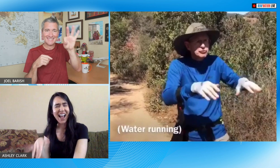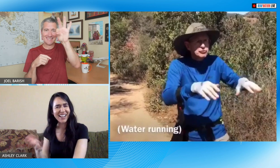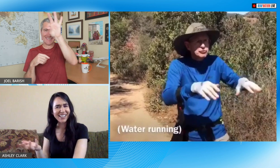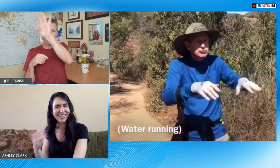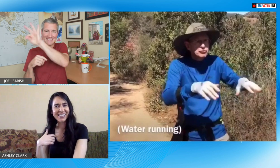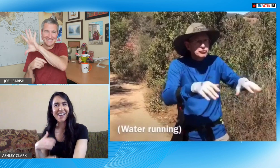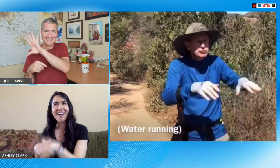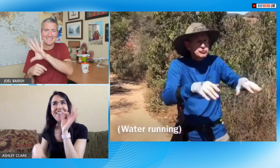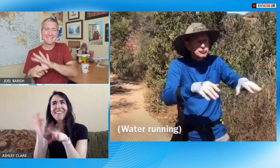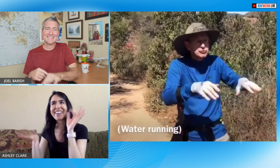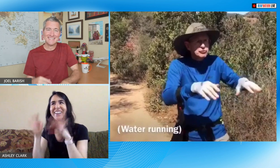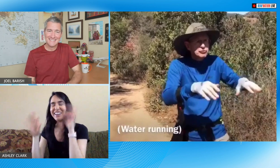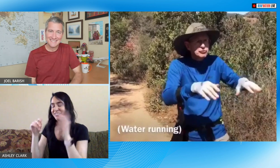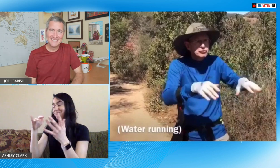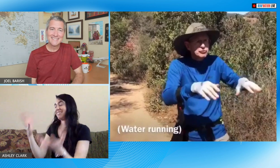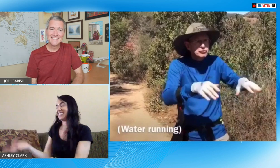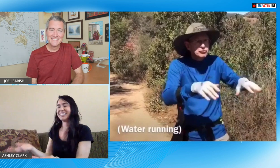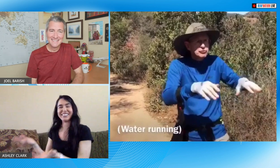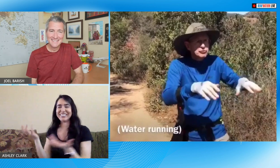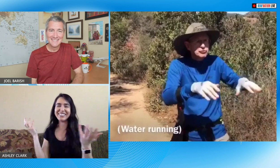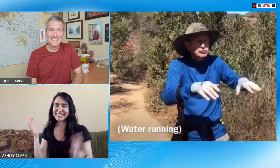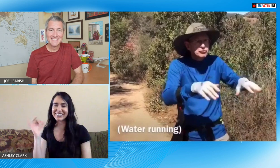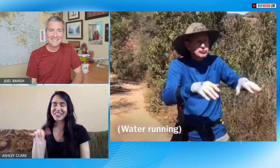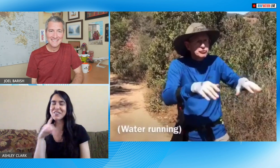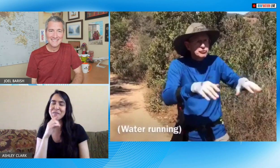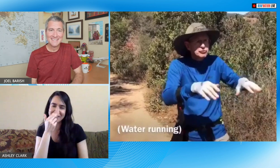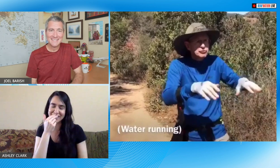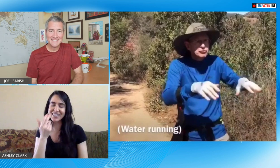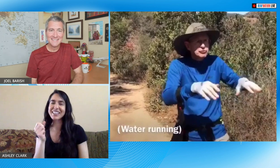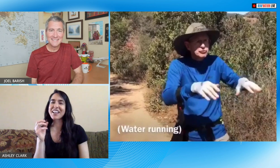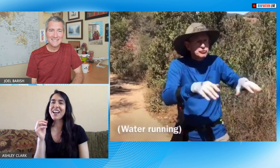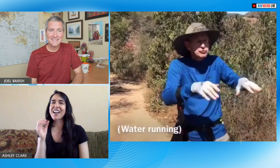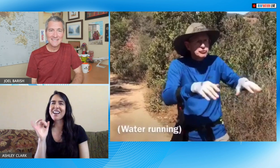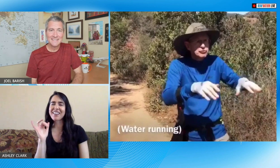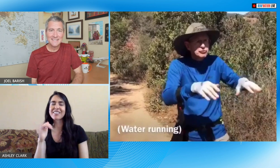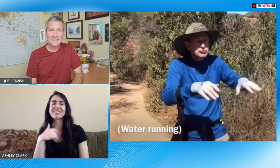sound I never knew that pulling out a tissue from a box would make a sound so